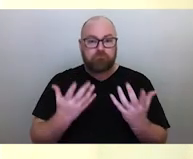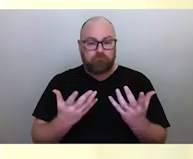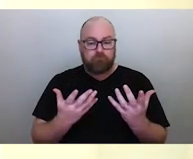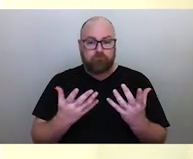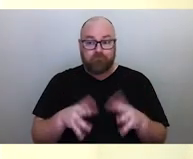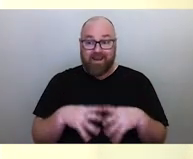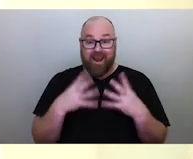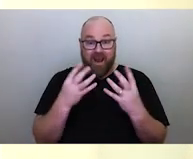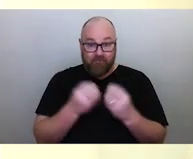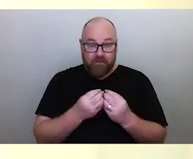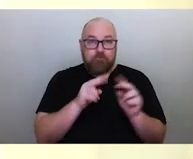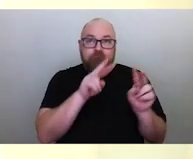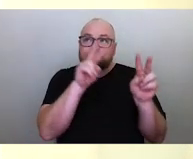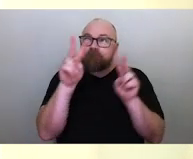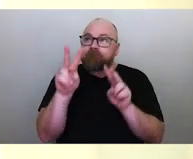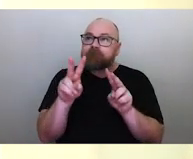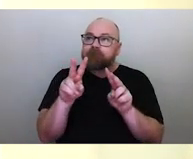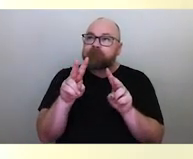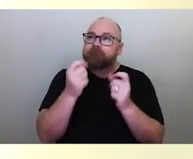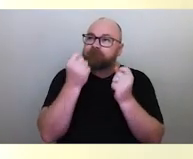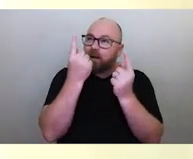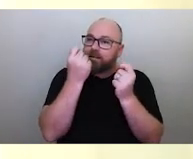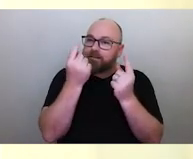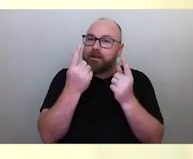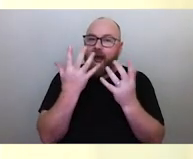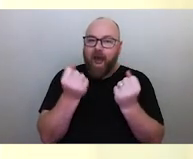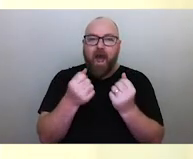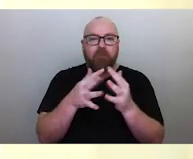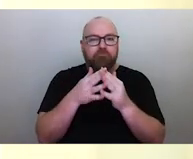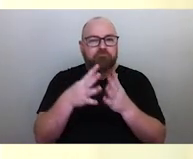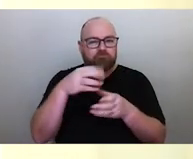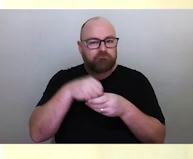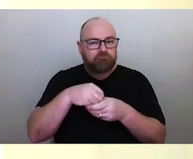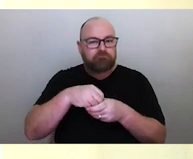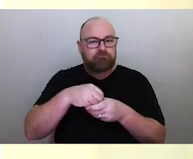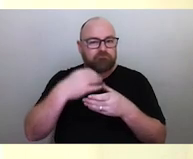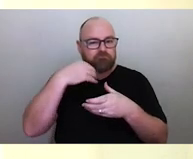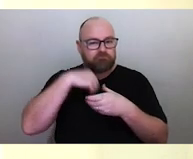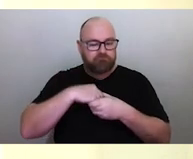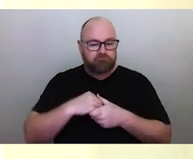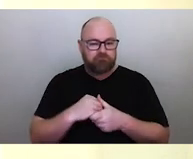it is understood and it has meaning. In modern Western society.